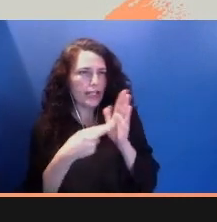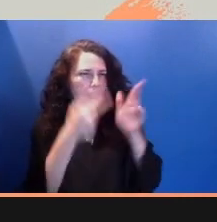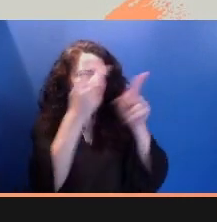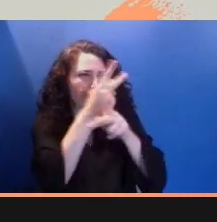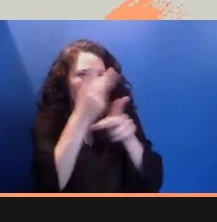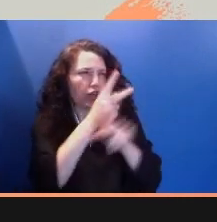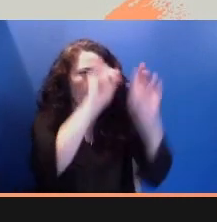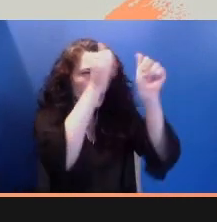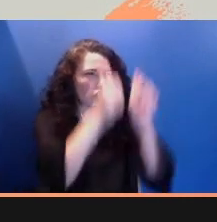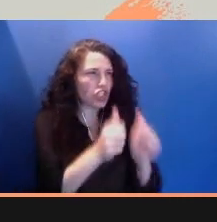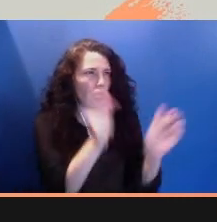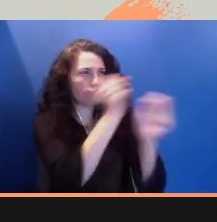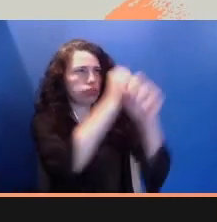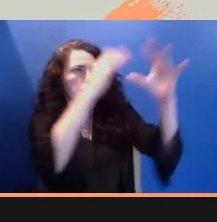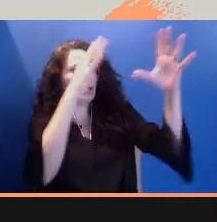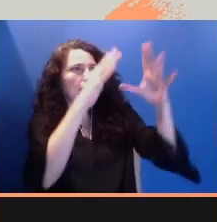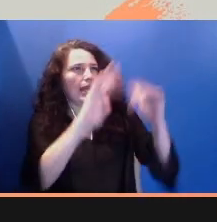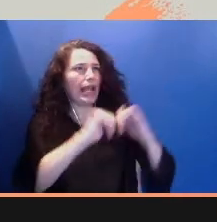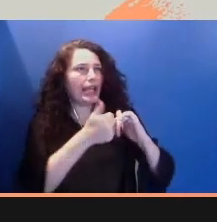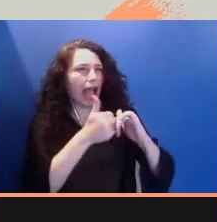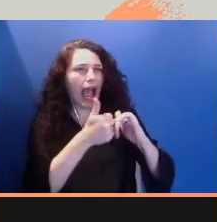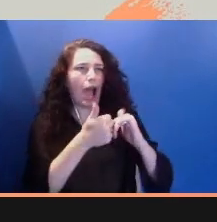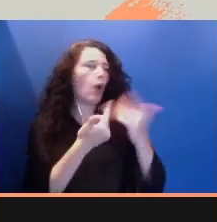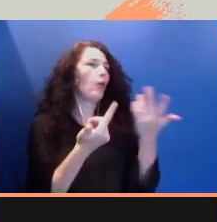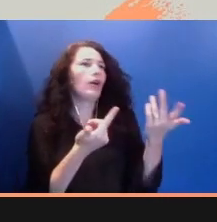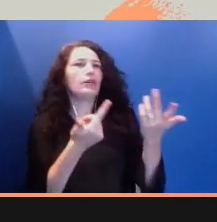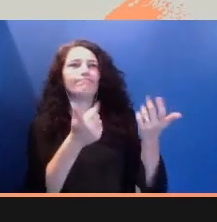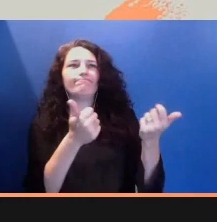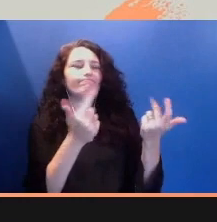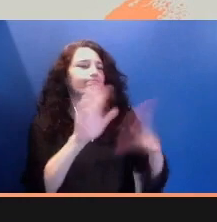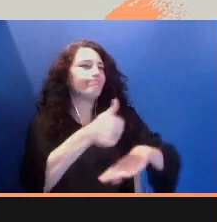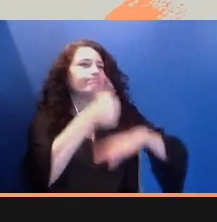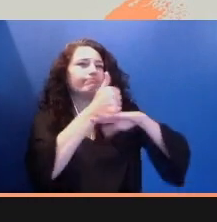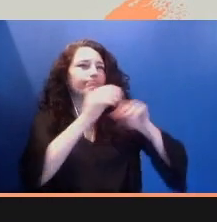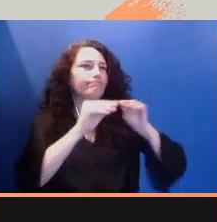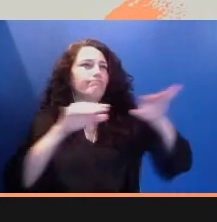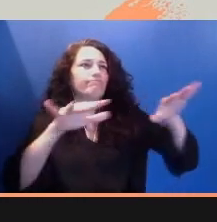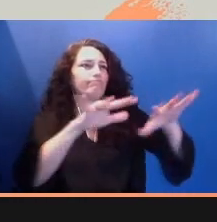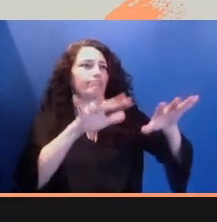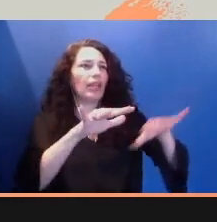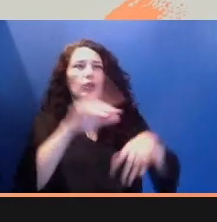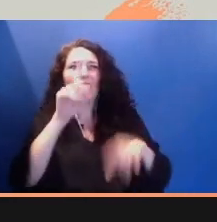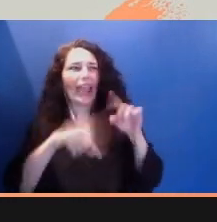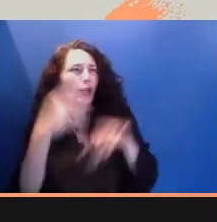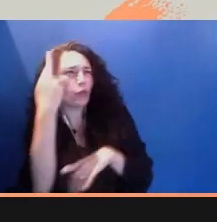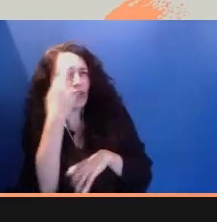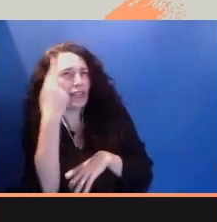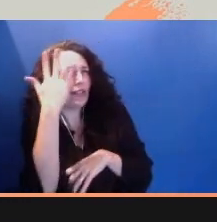and reason can never do. I cannot remain silent about my undocumented experience,